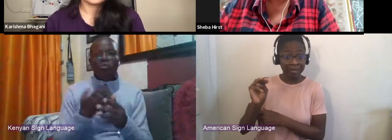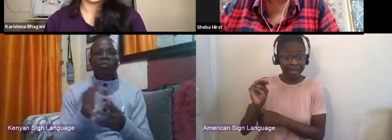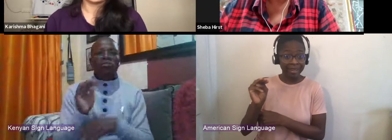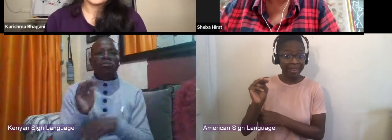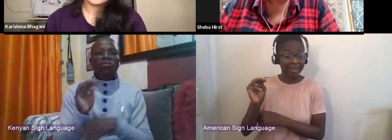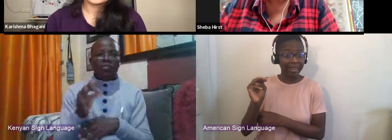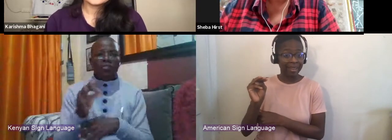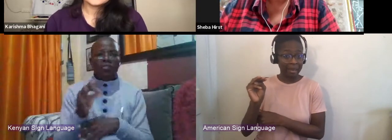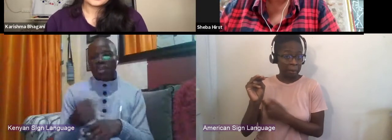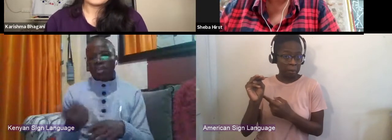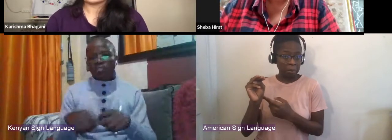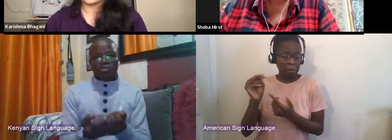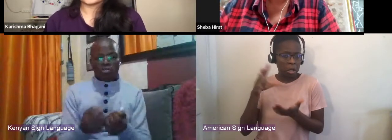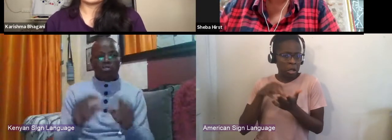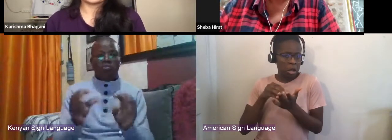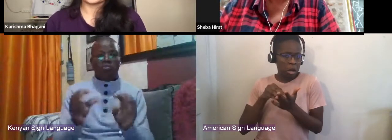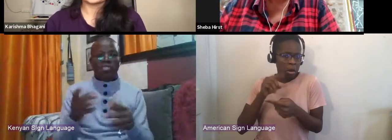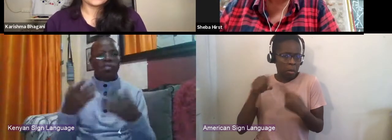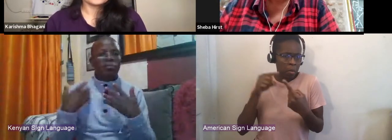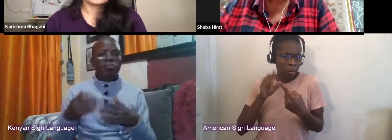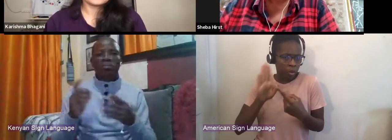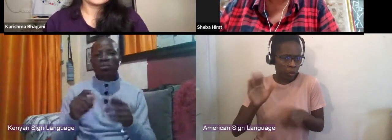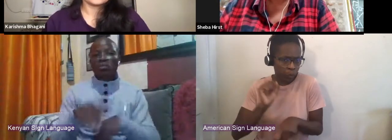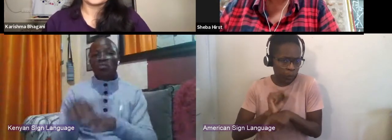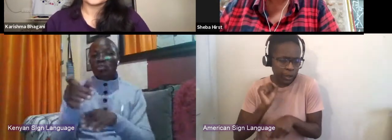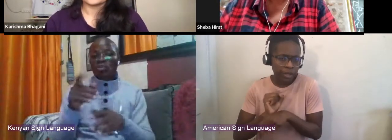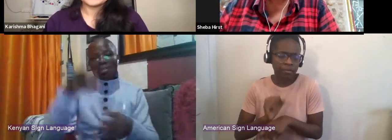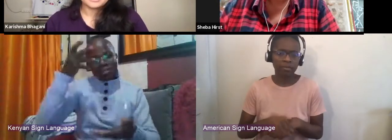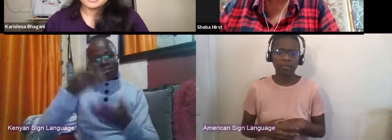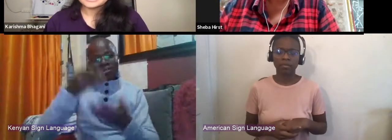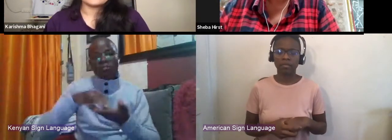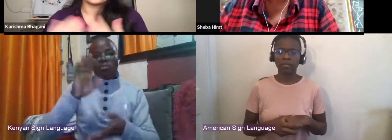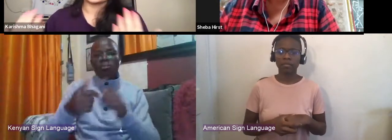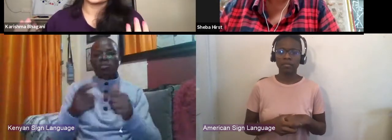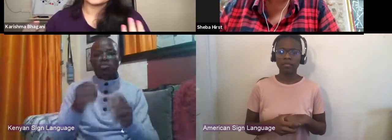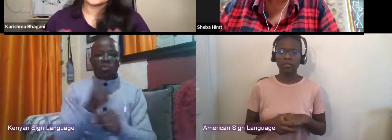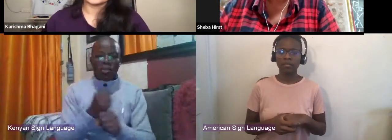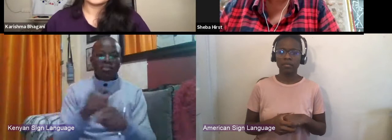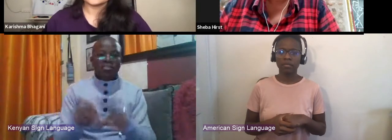about your work, and of course, feel free to reach out to me directly if you're interested to speak